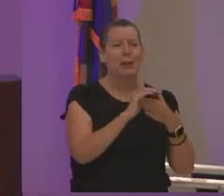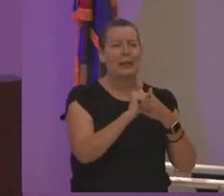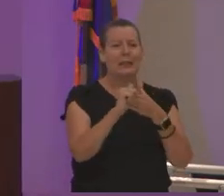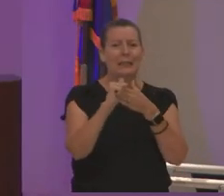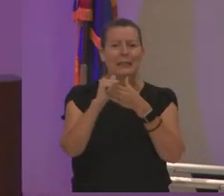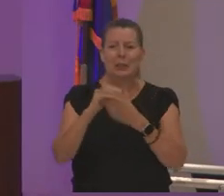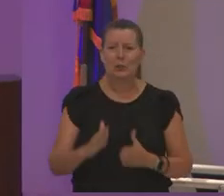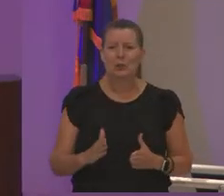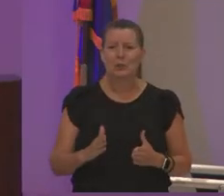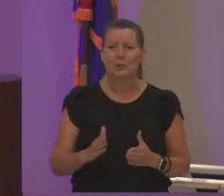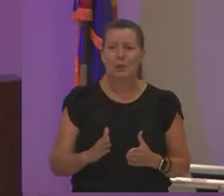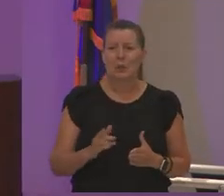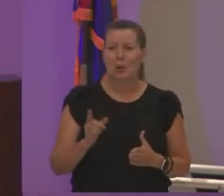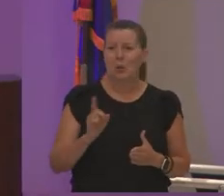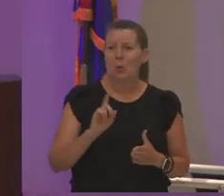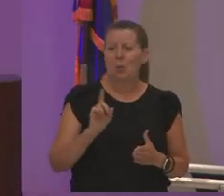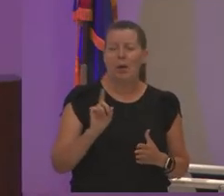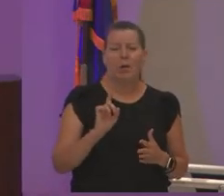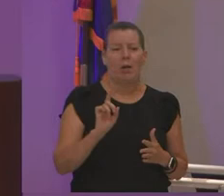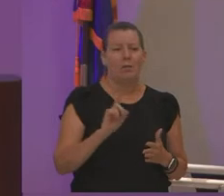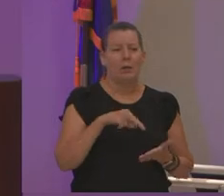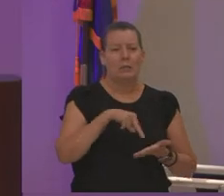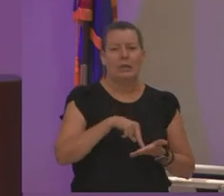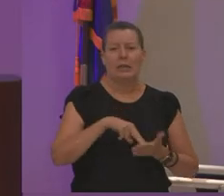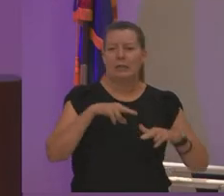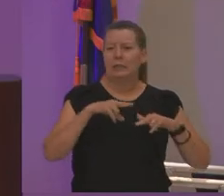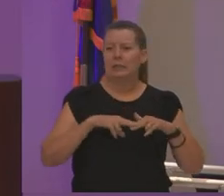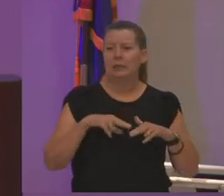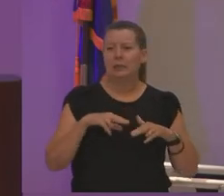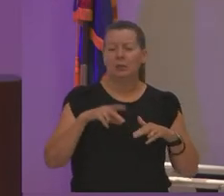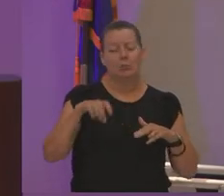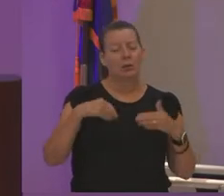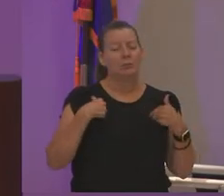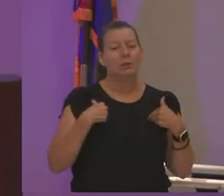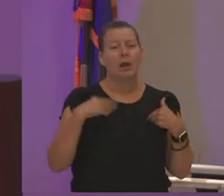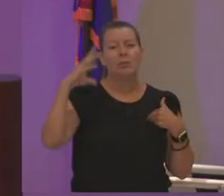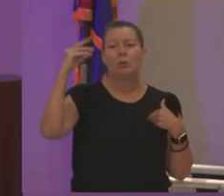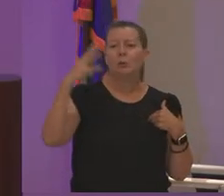wherever we're sitting we have to have grace we have to give our students grace